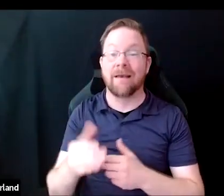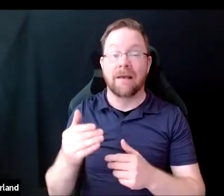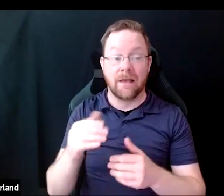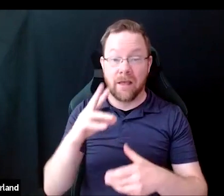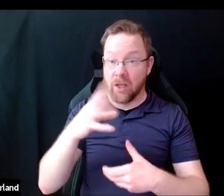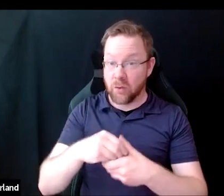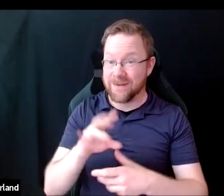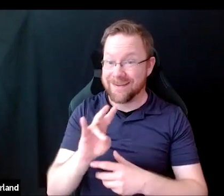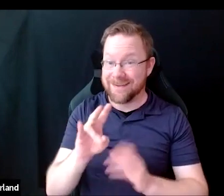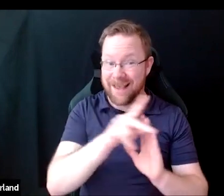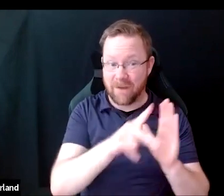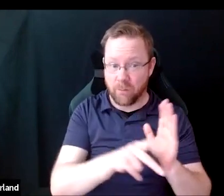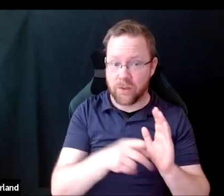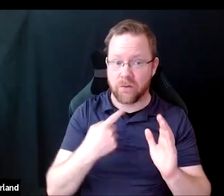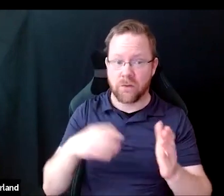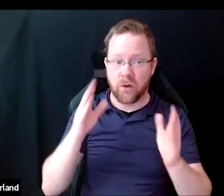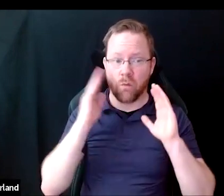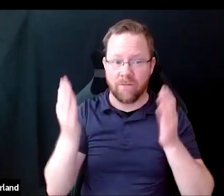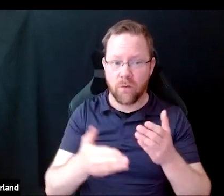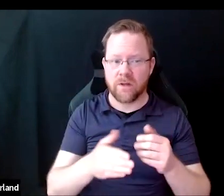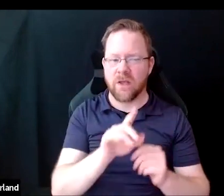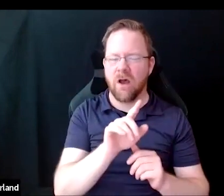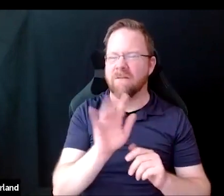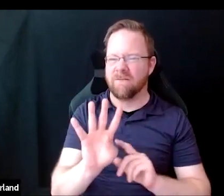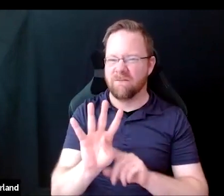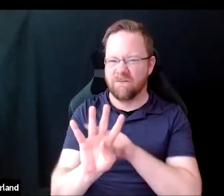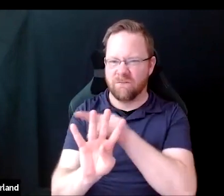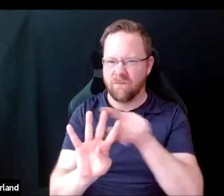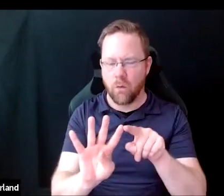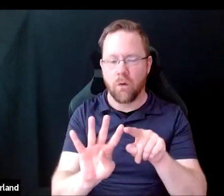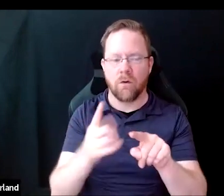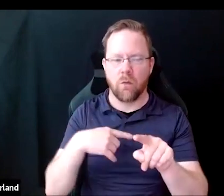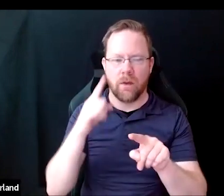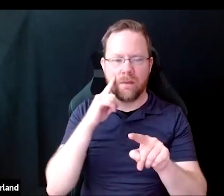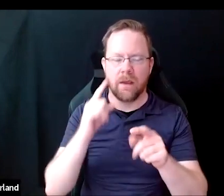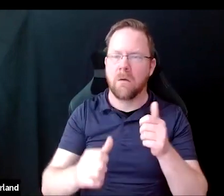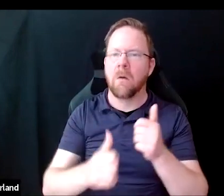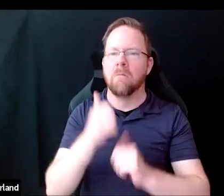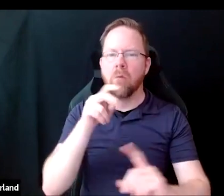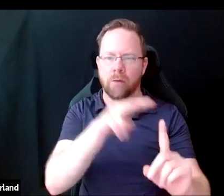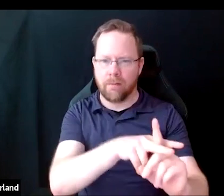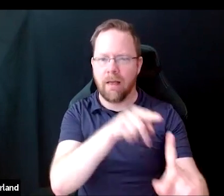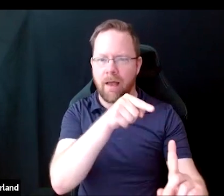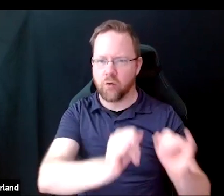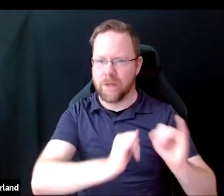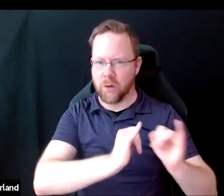and we are focusing on the four that we think are most applicable to interview settings,